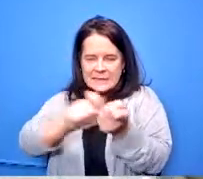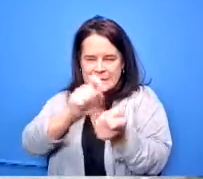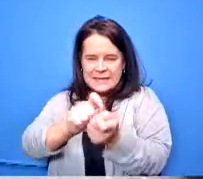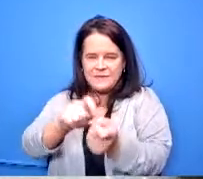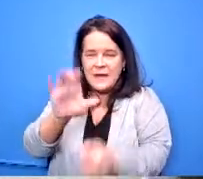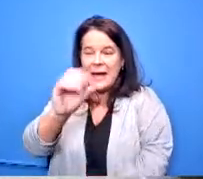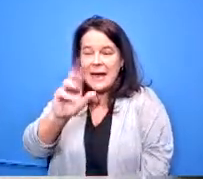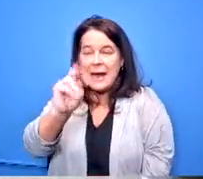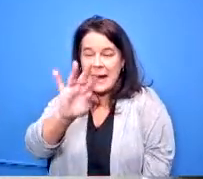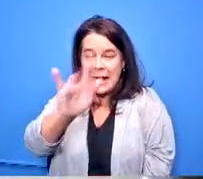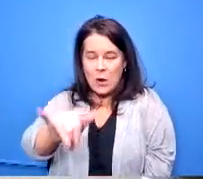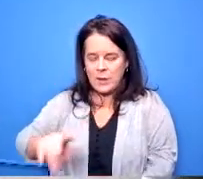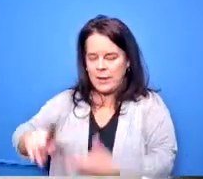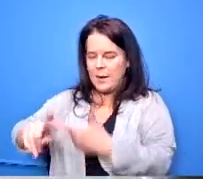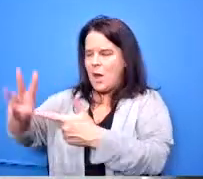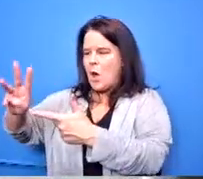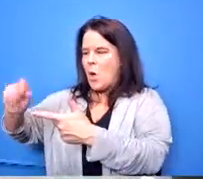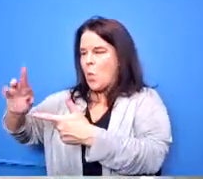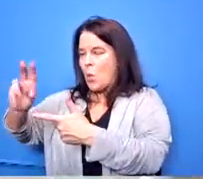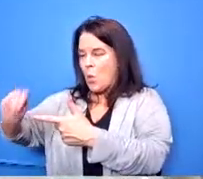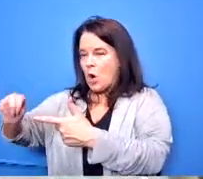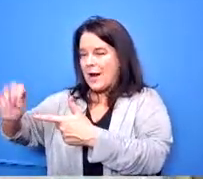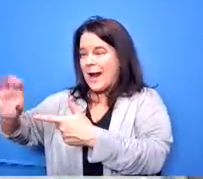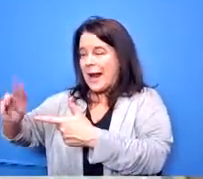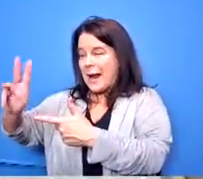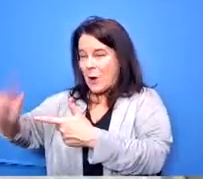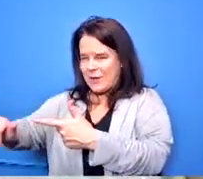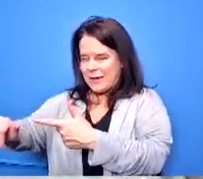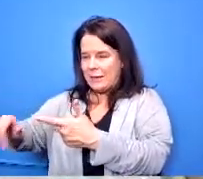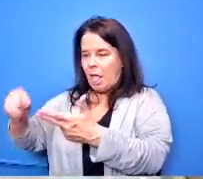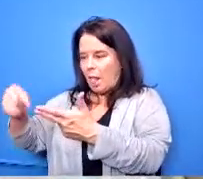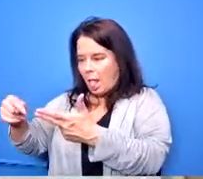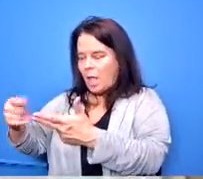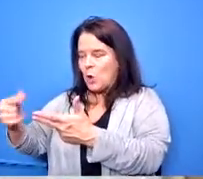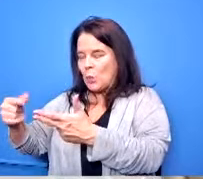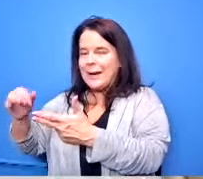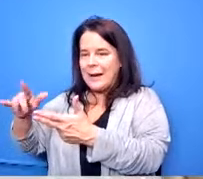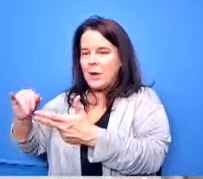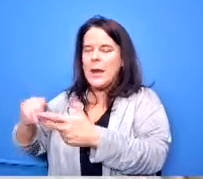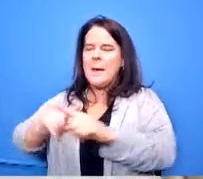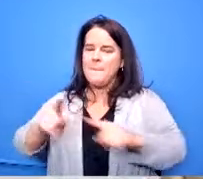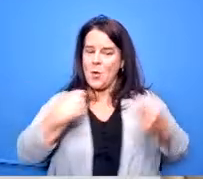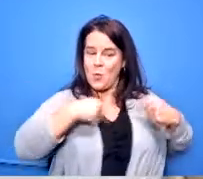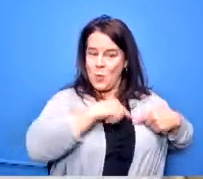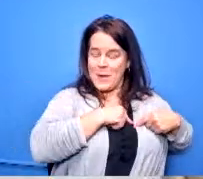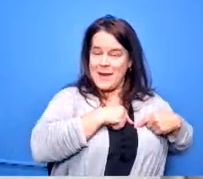county kids and they all go there instead but because we have two cte programs here two cte